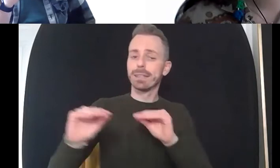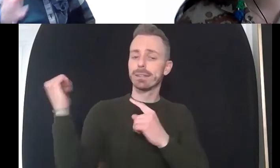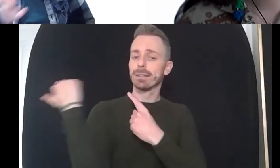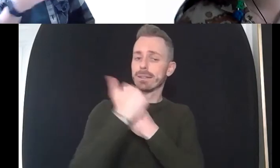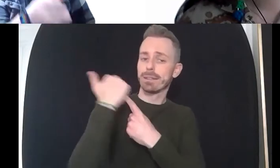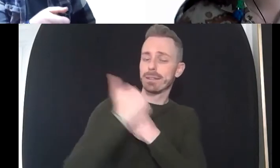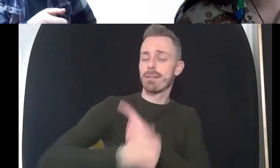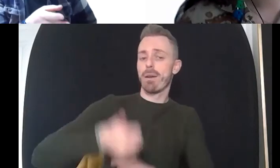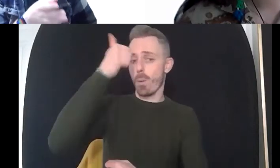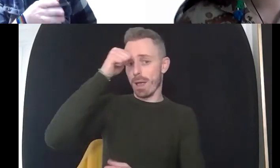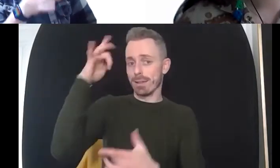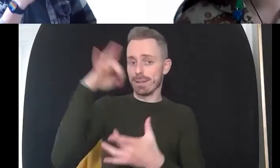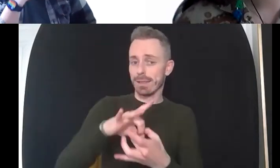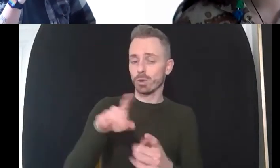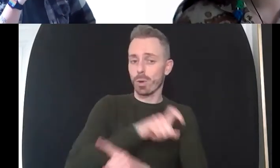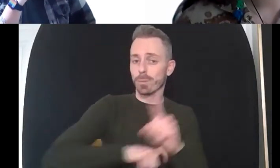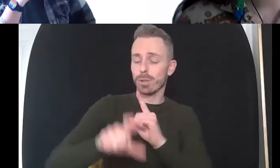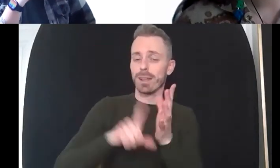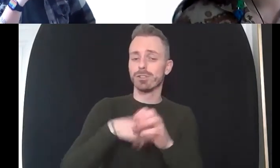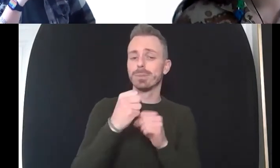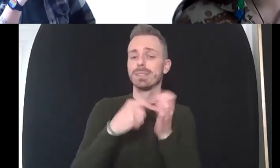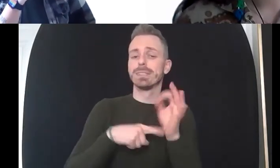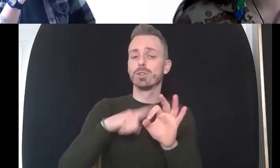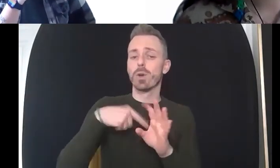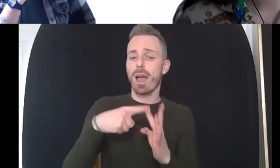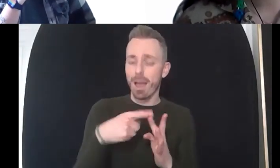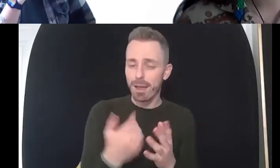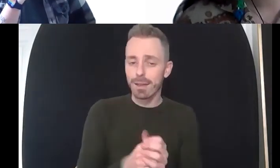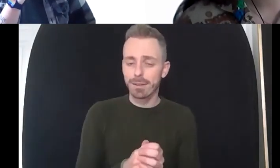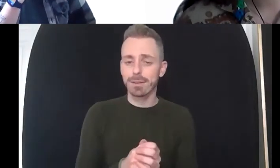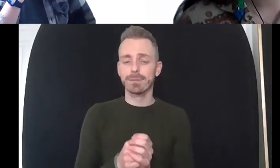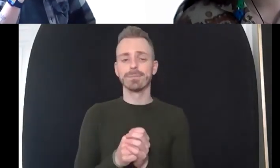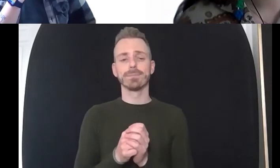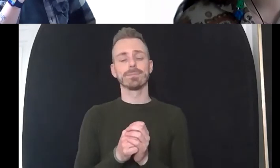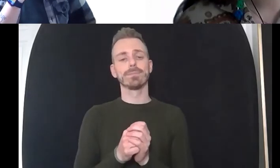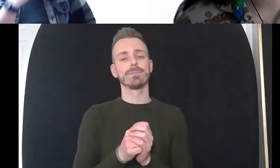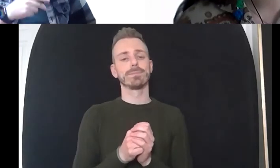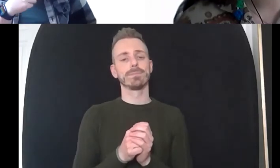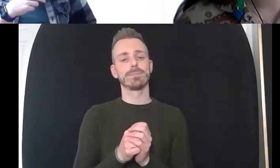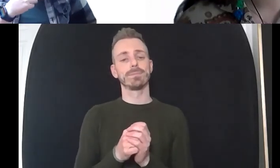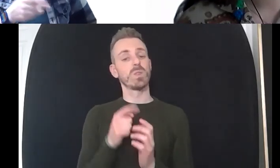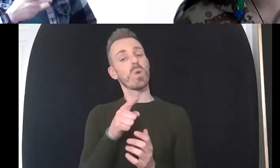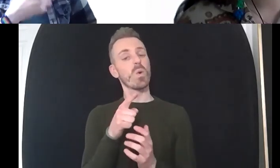community in in terms of the well-being staff um um so there's lots of ca and i think these are